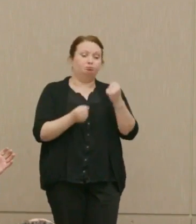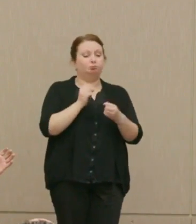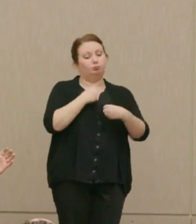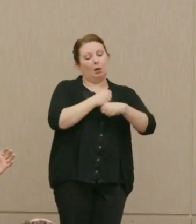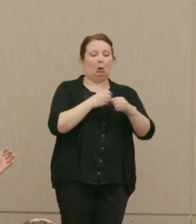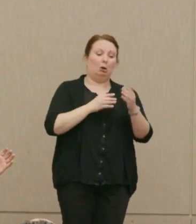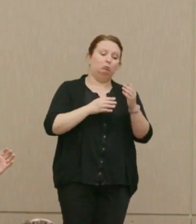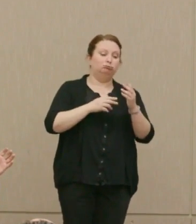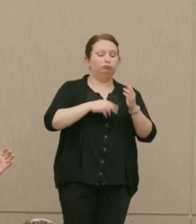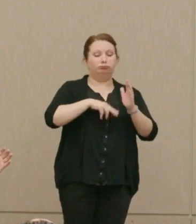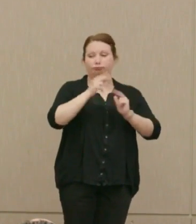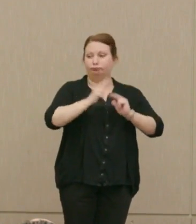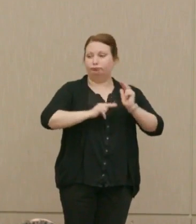very well.